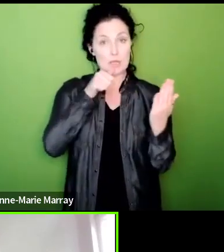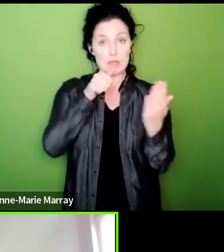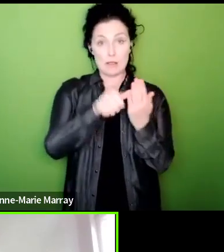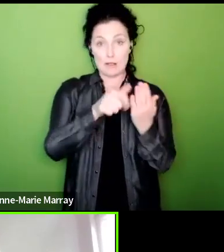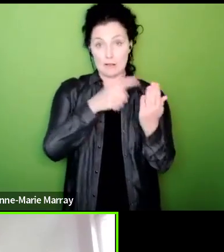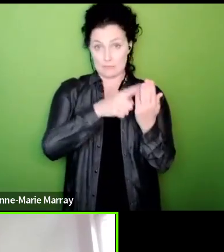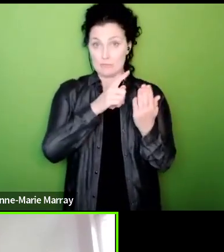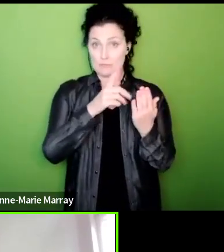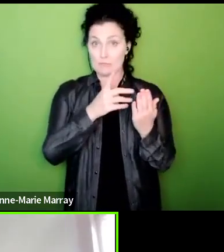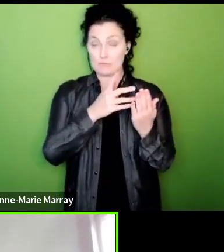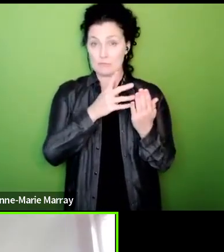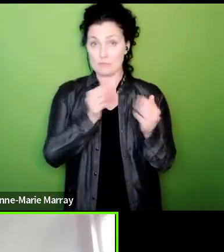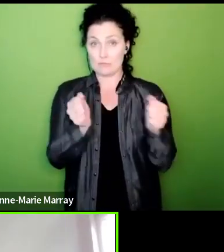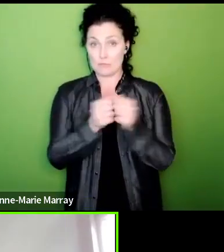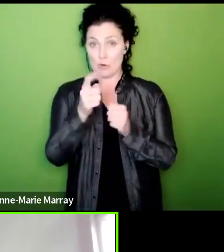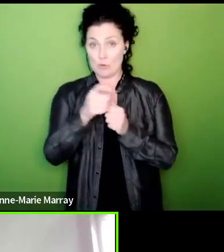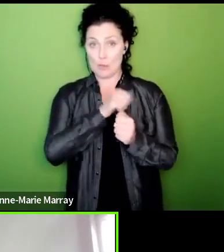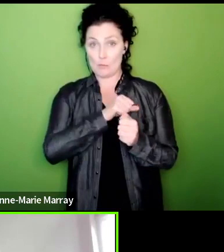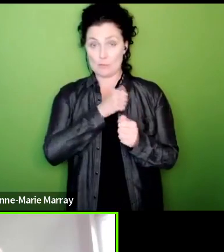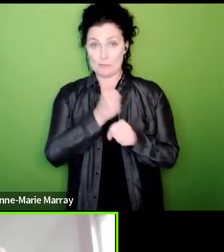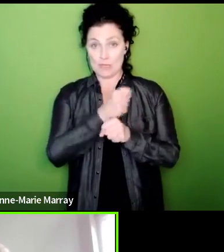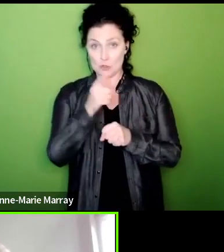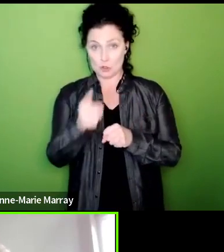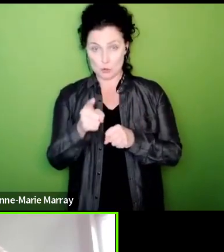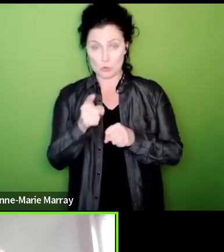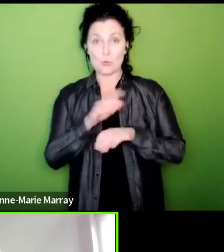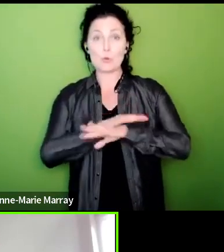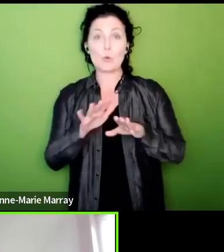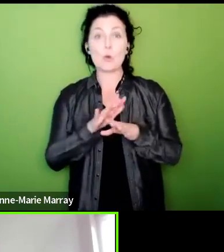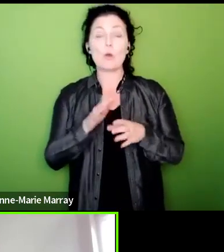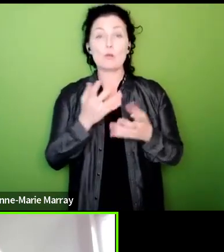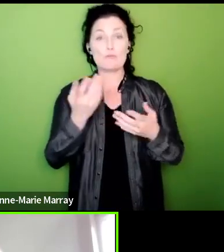first thing we will do when we get the result is is not to call a strike but to give the government